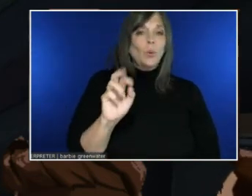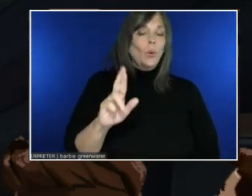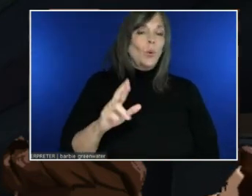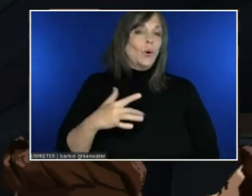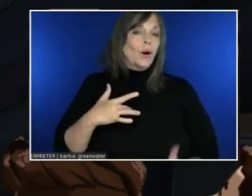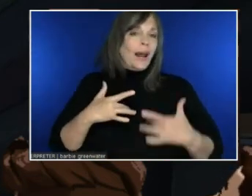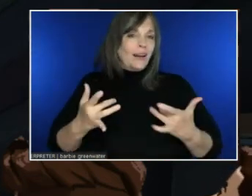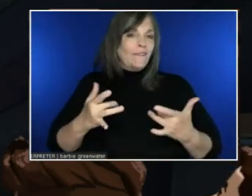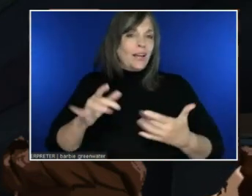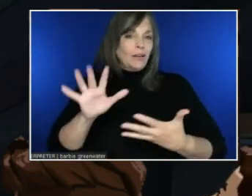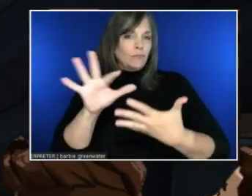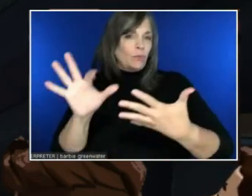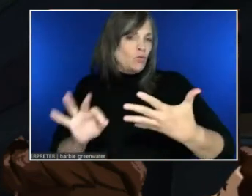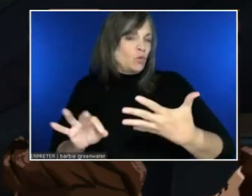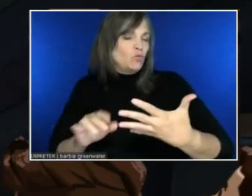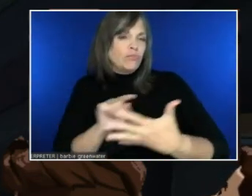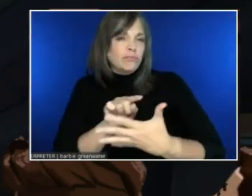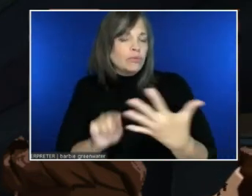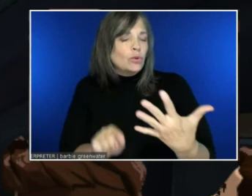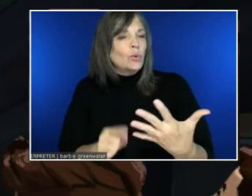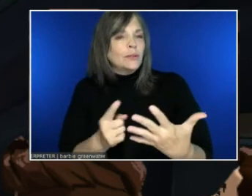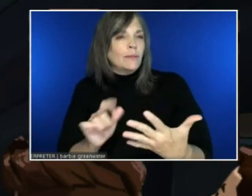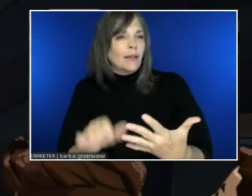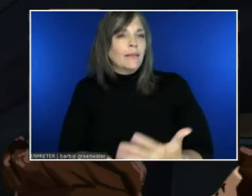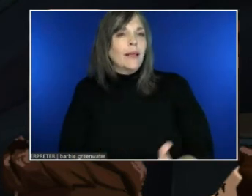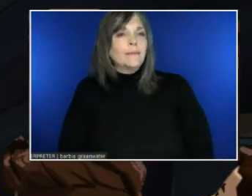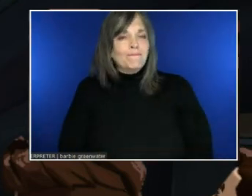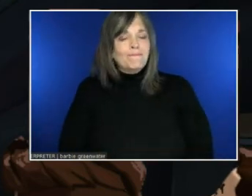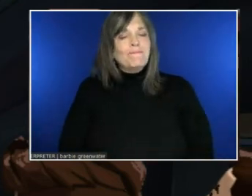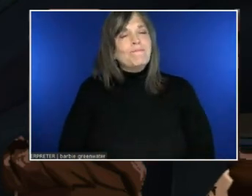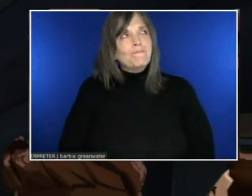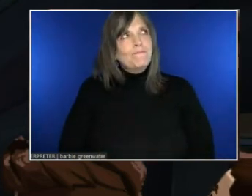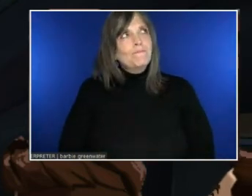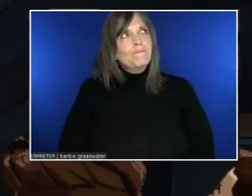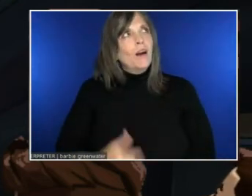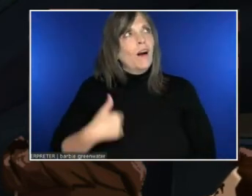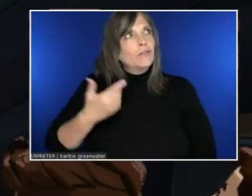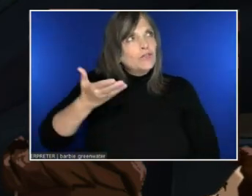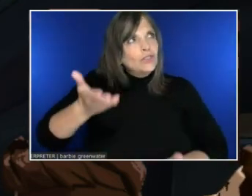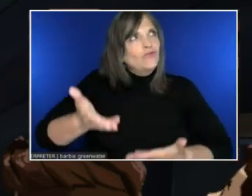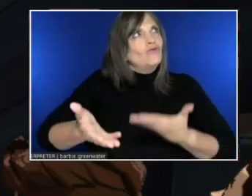And I have many other suggestions and ideas around different disabilities.